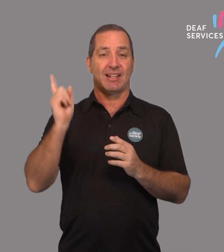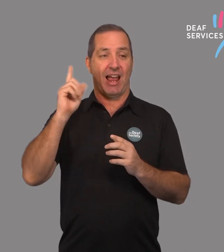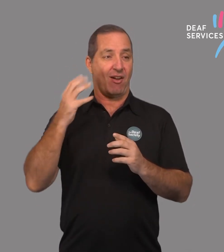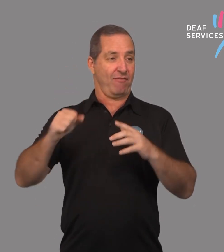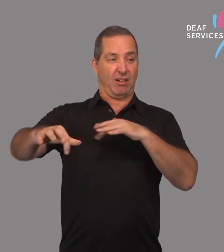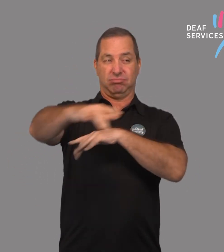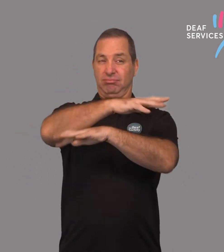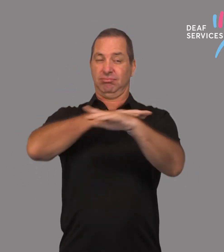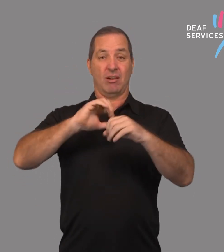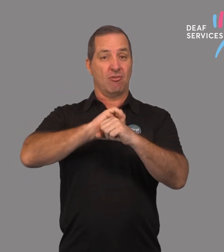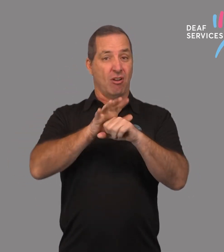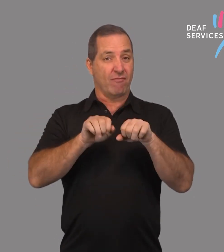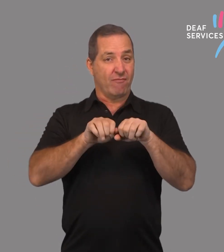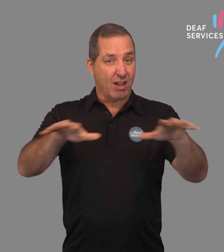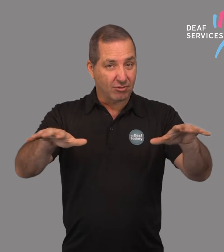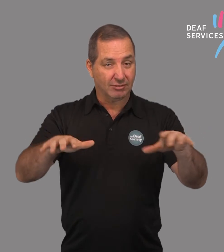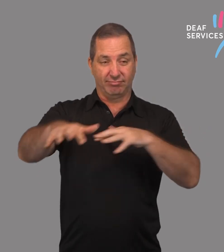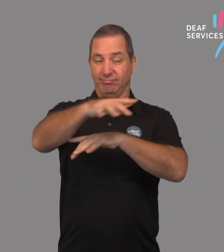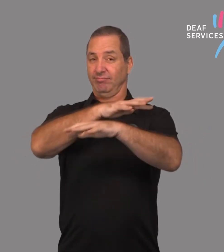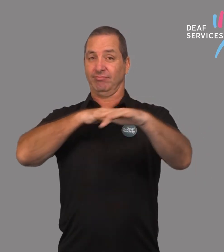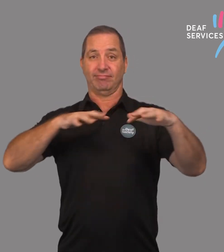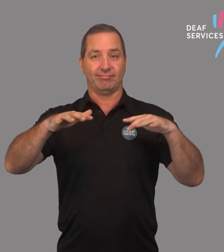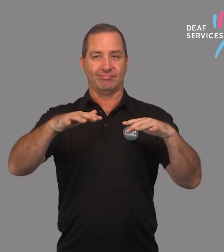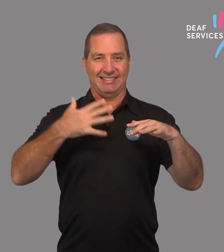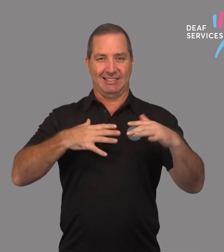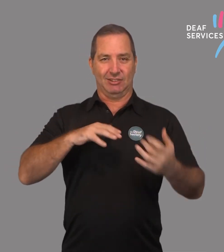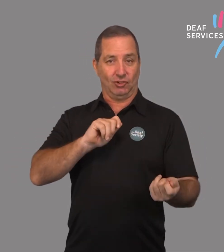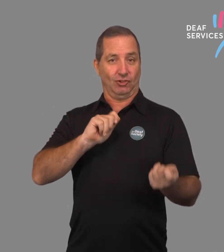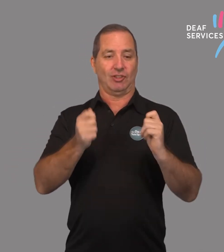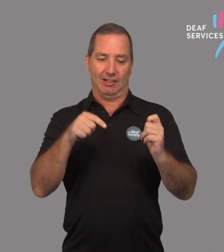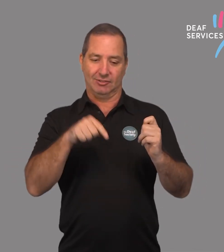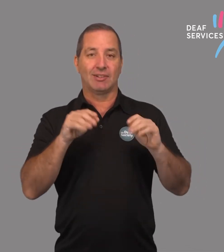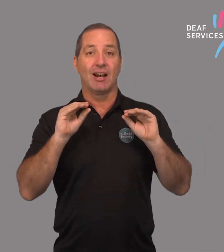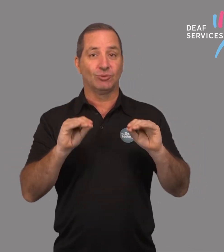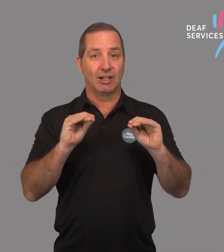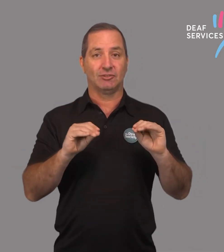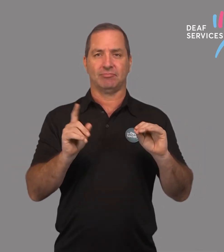We have seen some changes in the past few weeks with the COVID-19 situation.